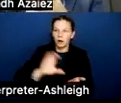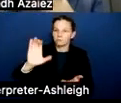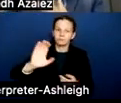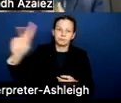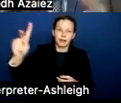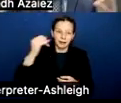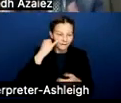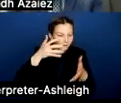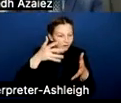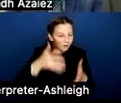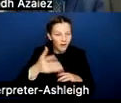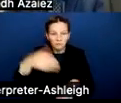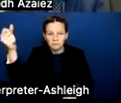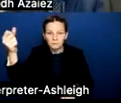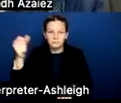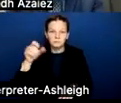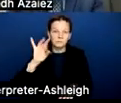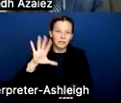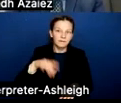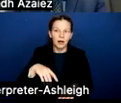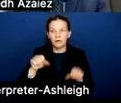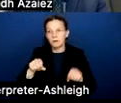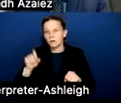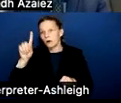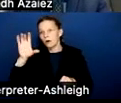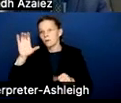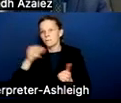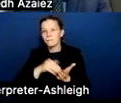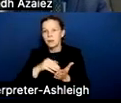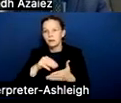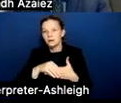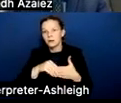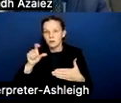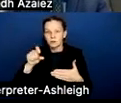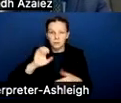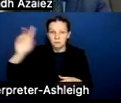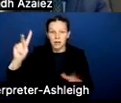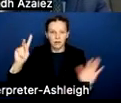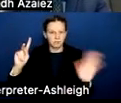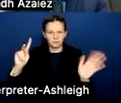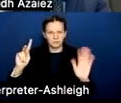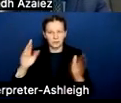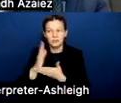the 85 or possibly $100 million that we have to. But some of our surrounding school district have to go all the way